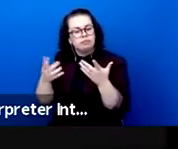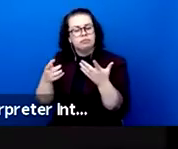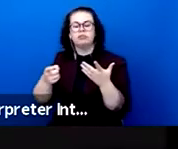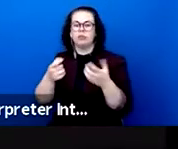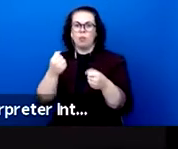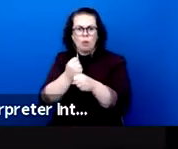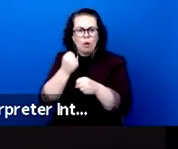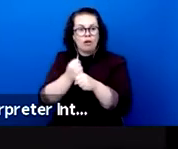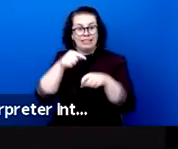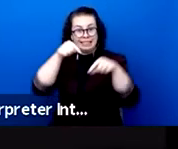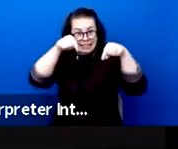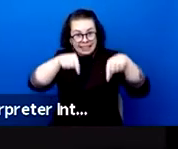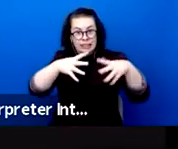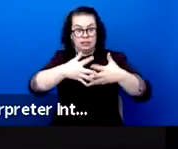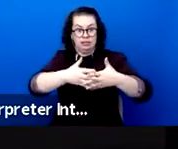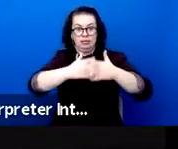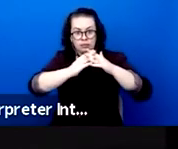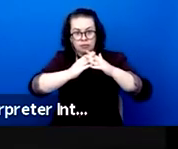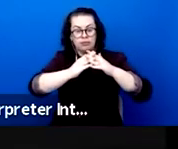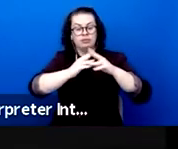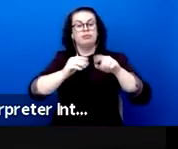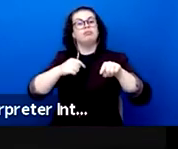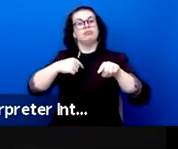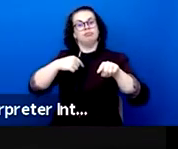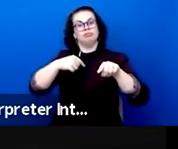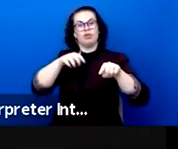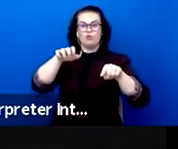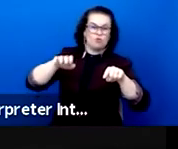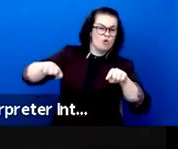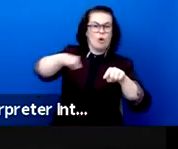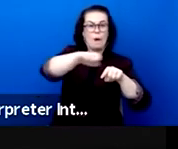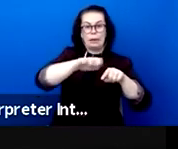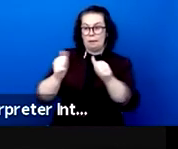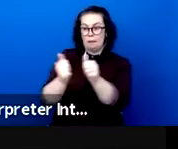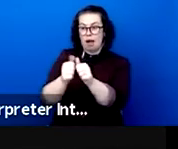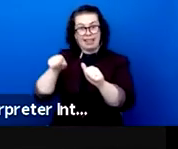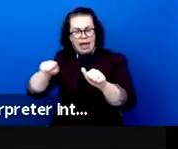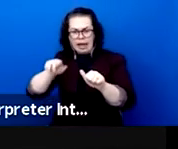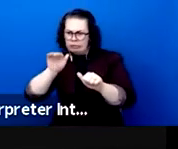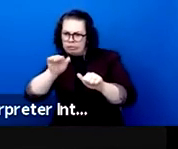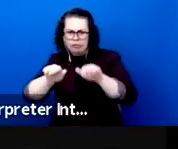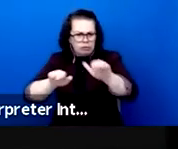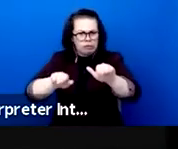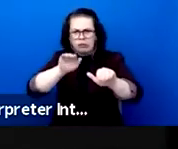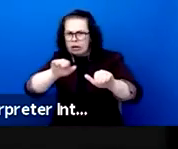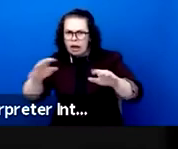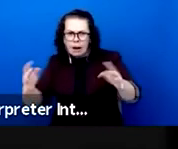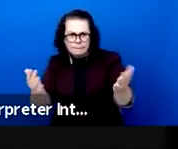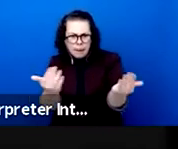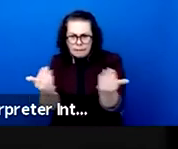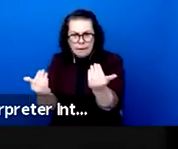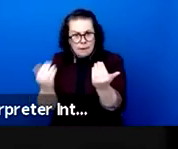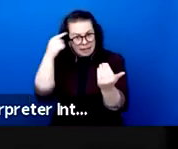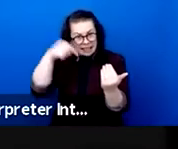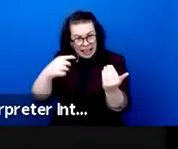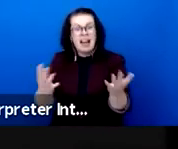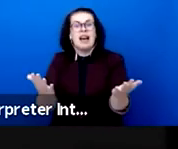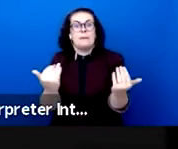joint collaboration with all European partners for the Forum to come into life. Congratulations